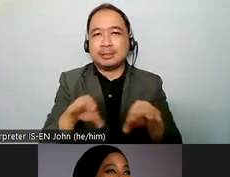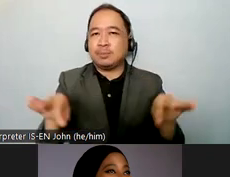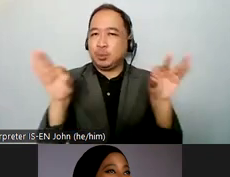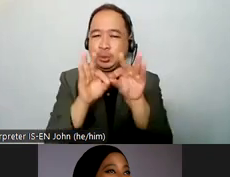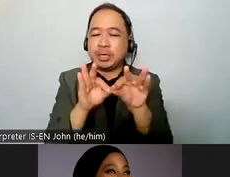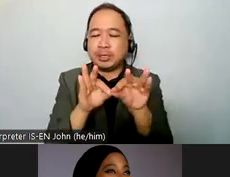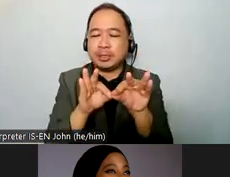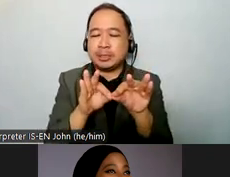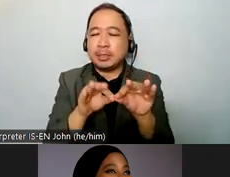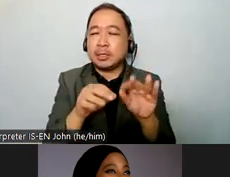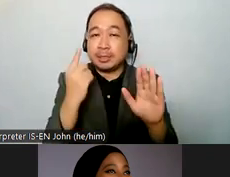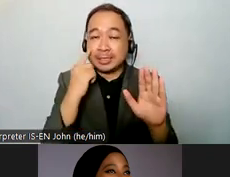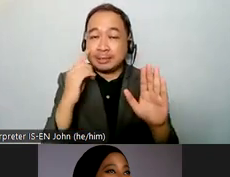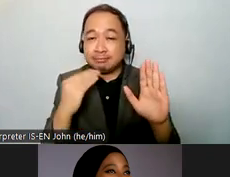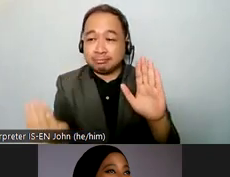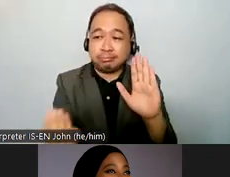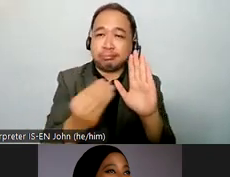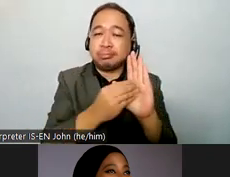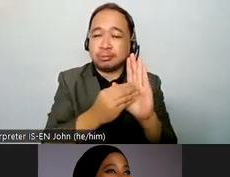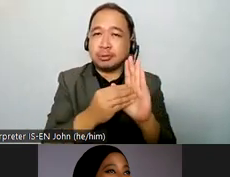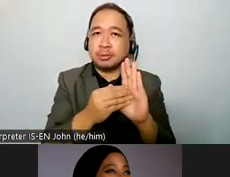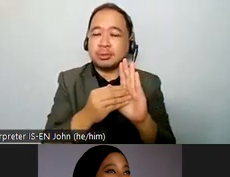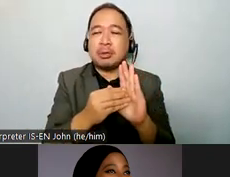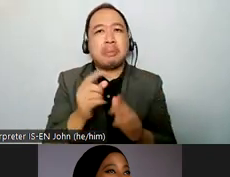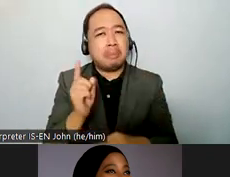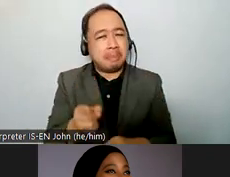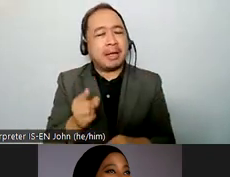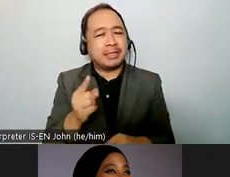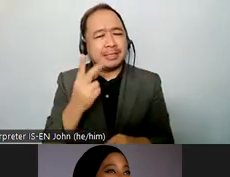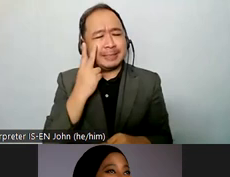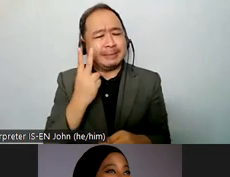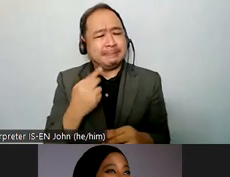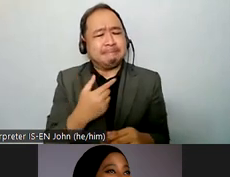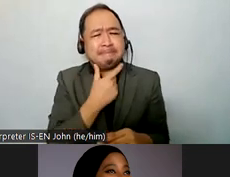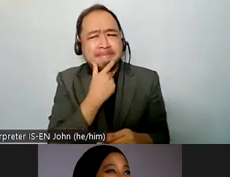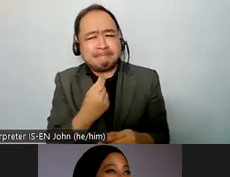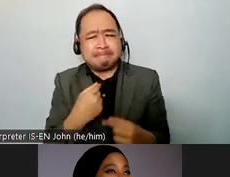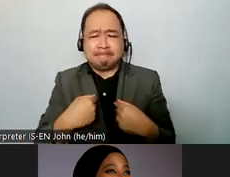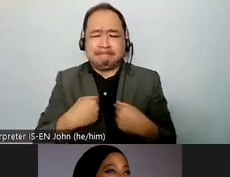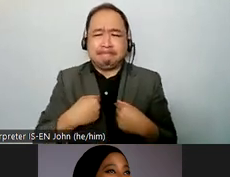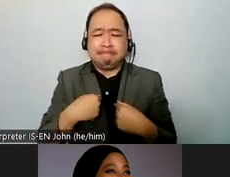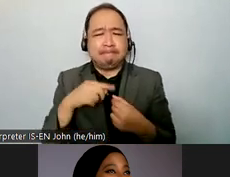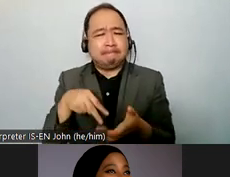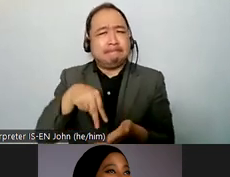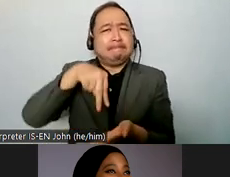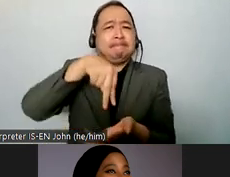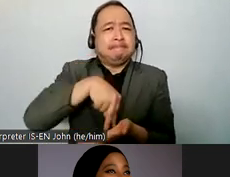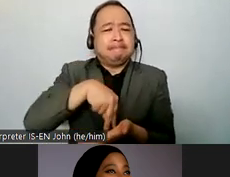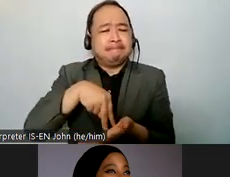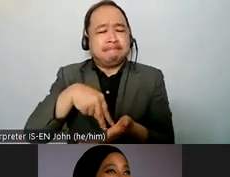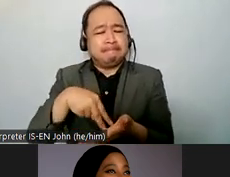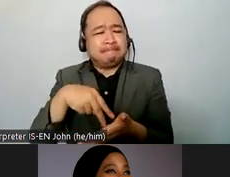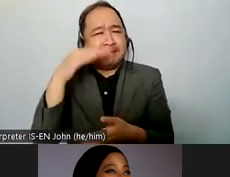a very important position um in the you know uh in in the national government especially